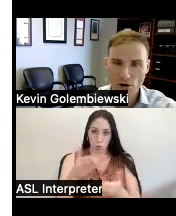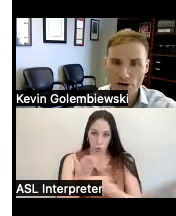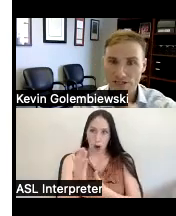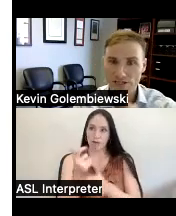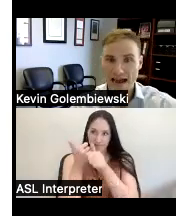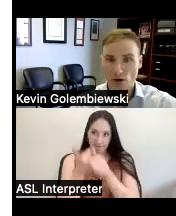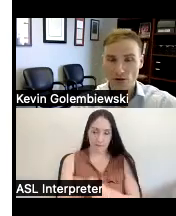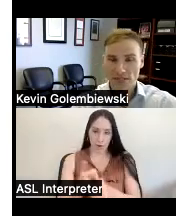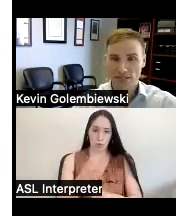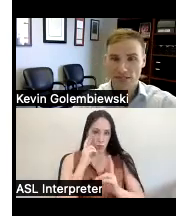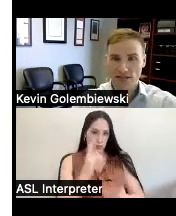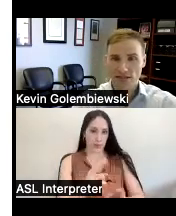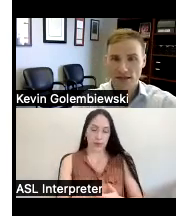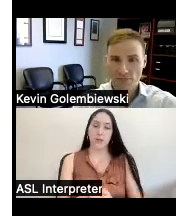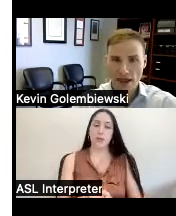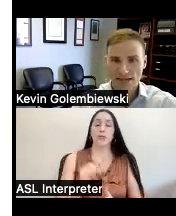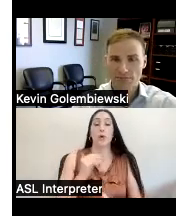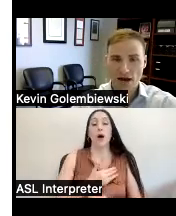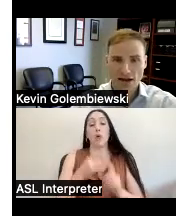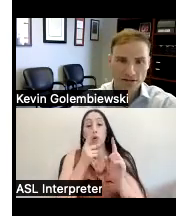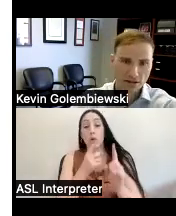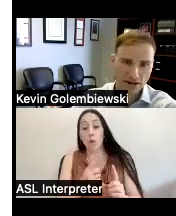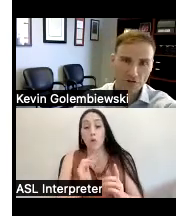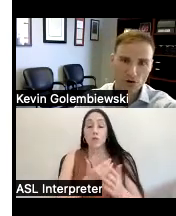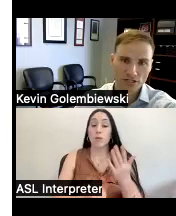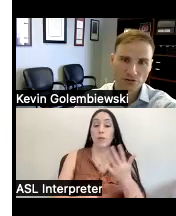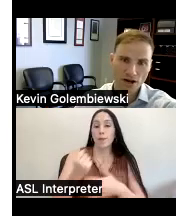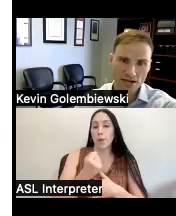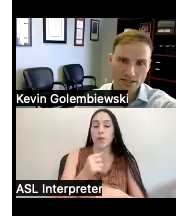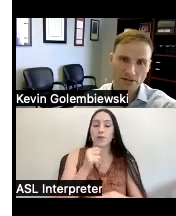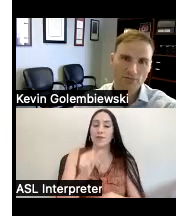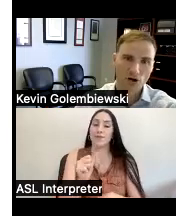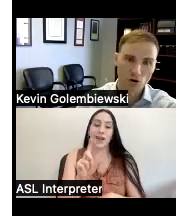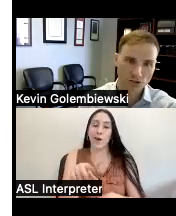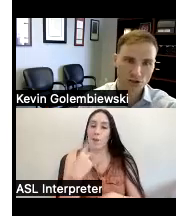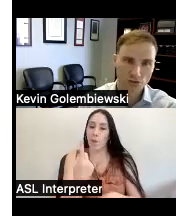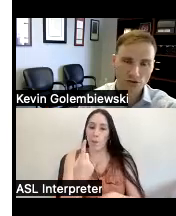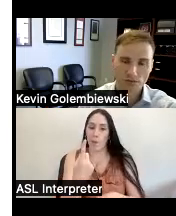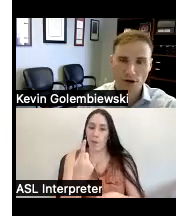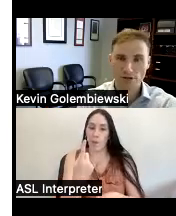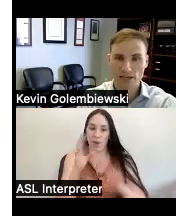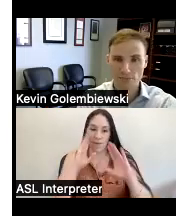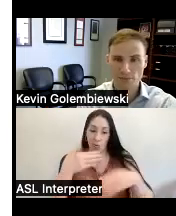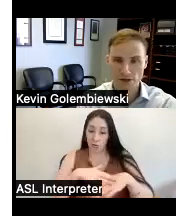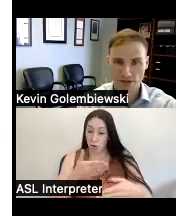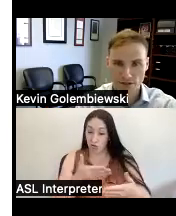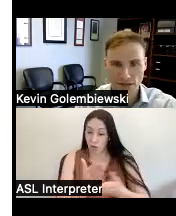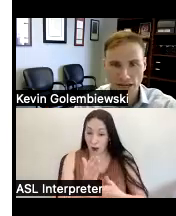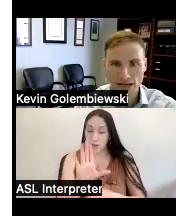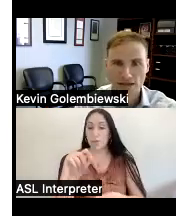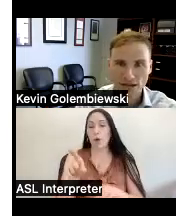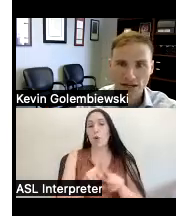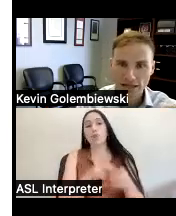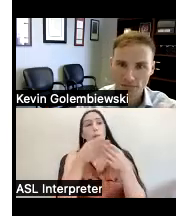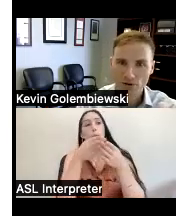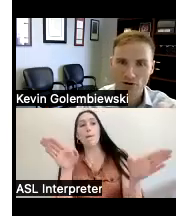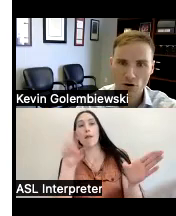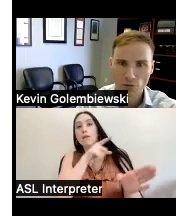priorities are not only impacted by that focus on rights but also public input and the input of our